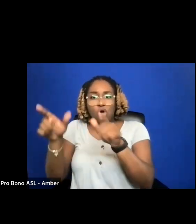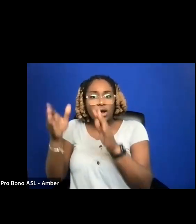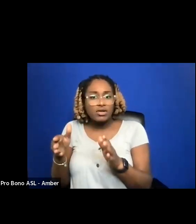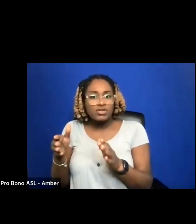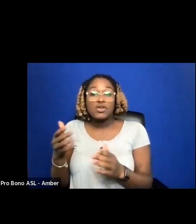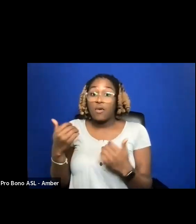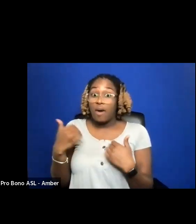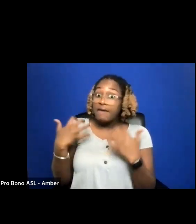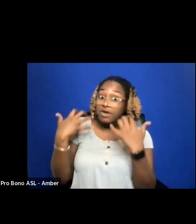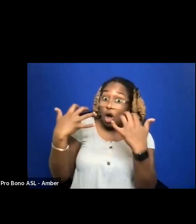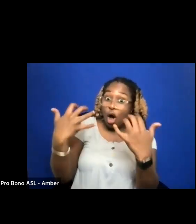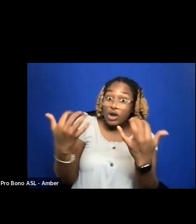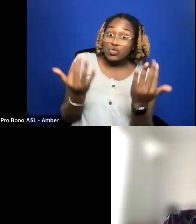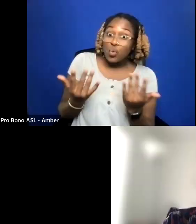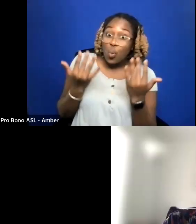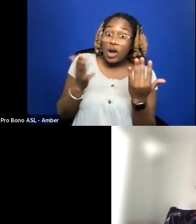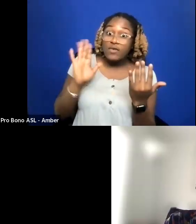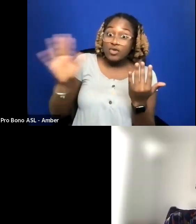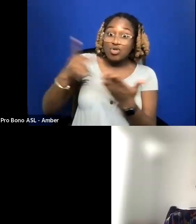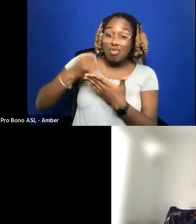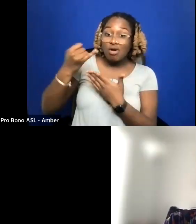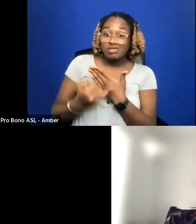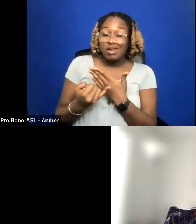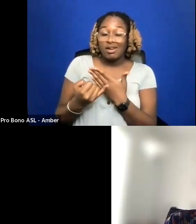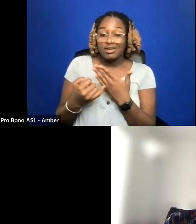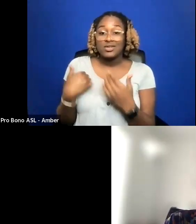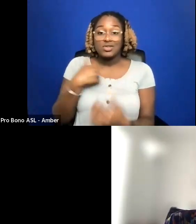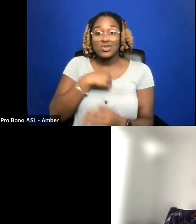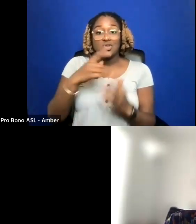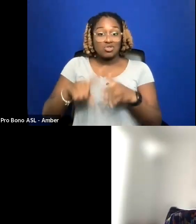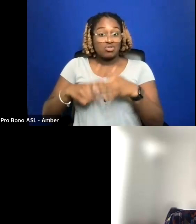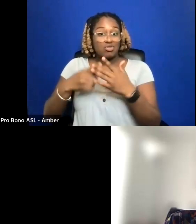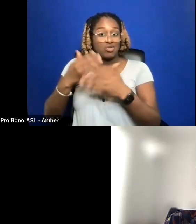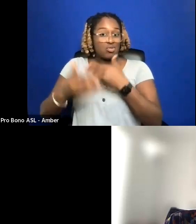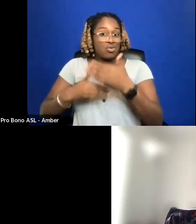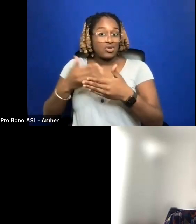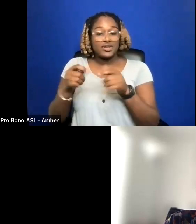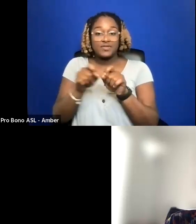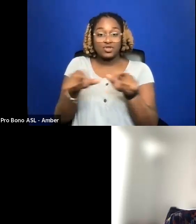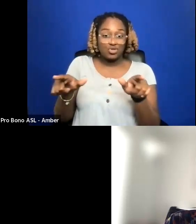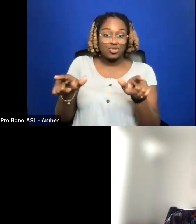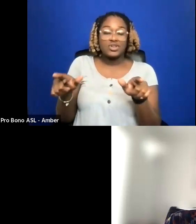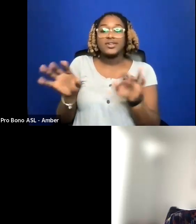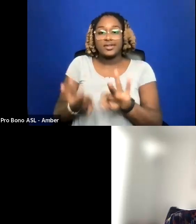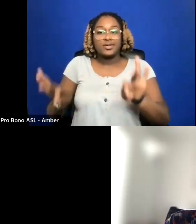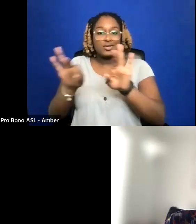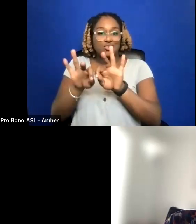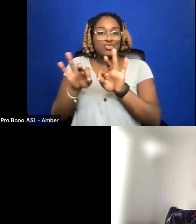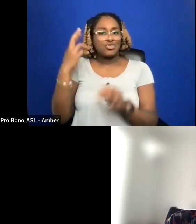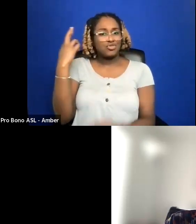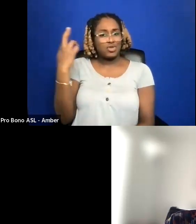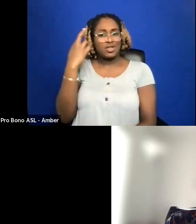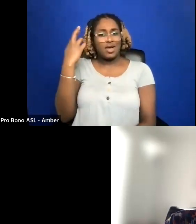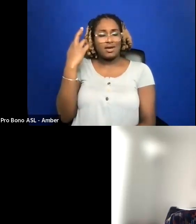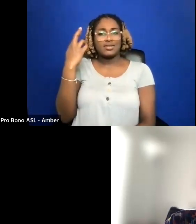AS WE DIVE INTO THE PROCESSES OF DISTRIBUTION, IT'S IMPORTANT TO REALIZE THAT THE COSTS OF YOUR FILM